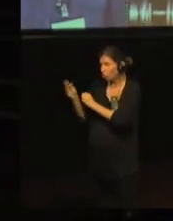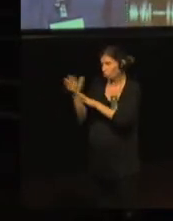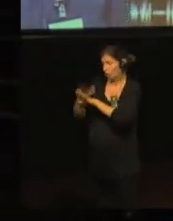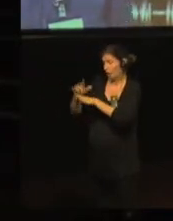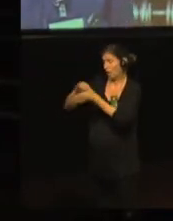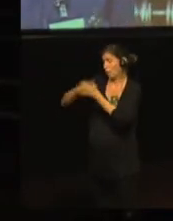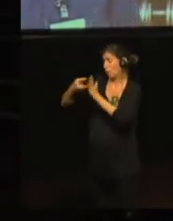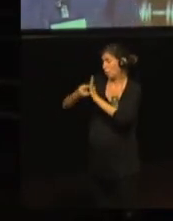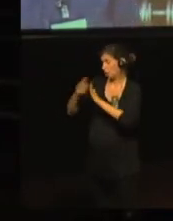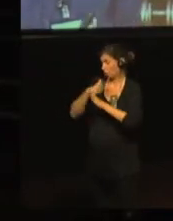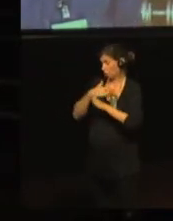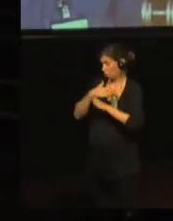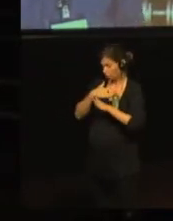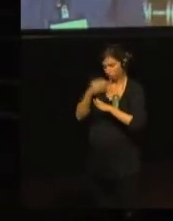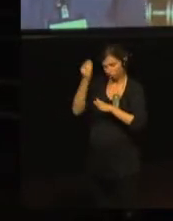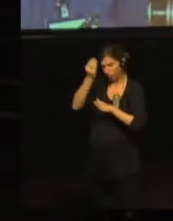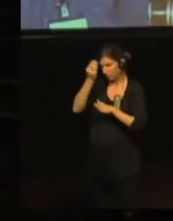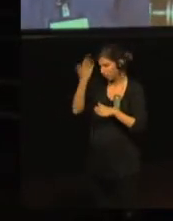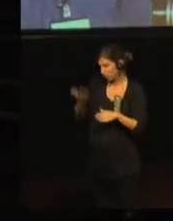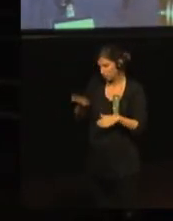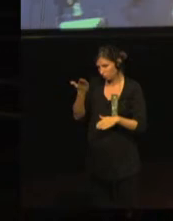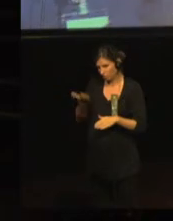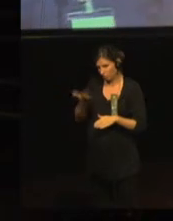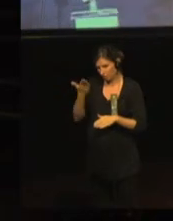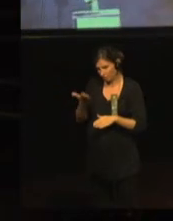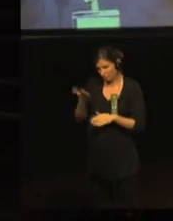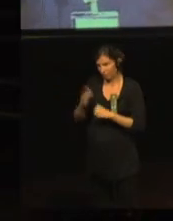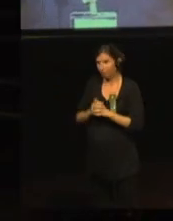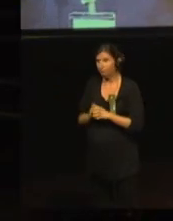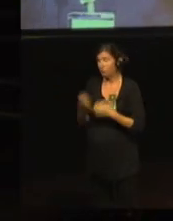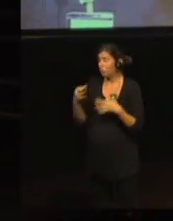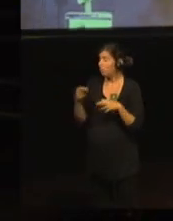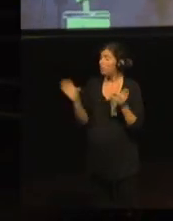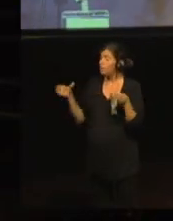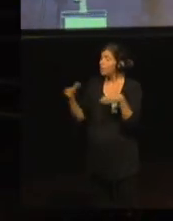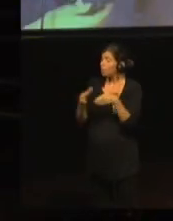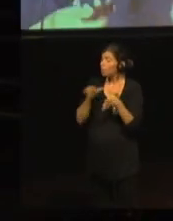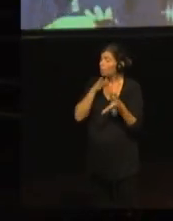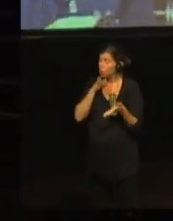Usually the meetings were carried out by the leading organisation, APSOCECAT,